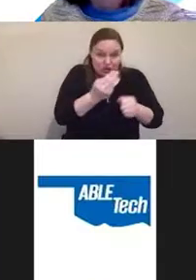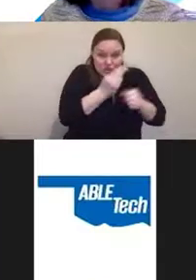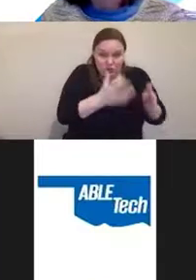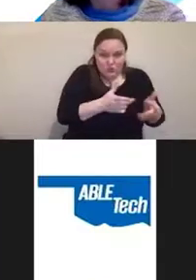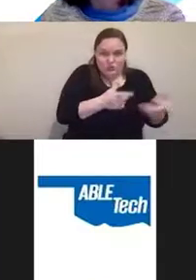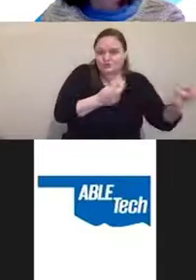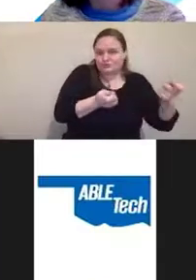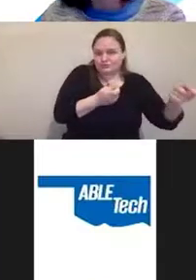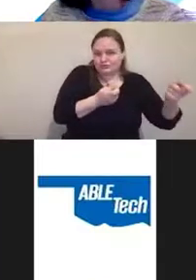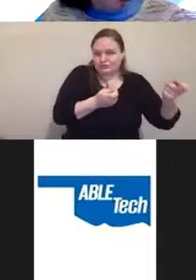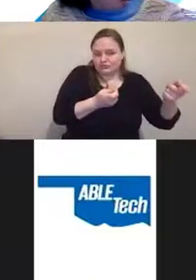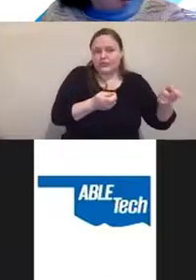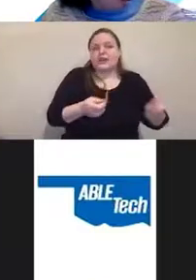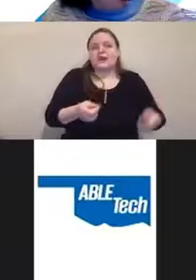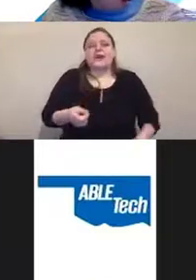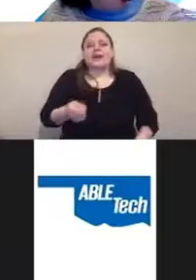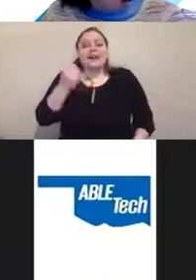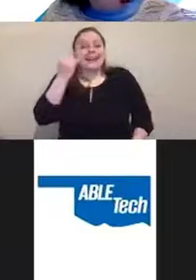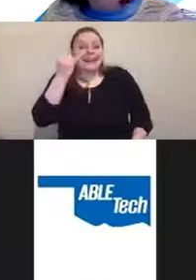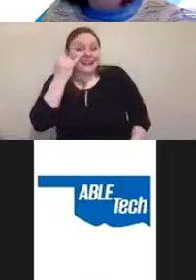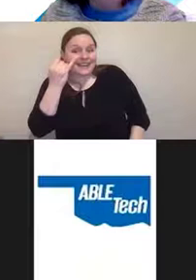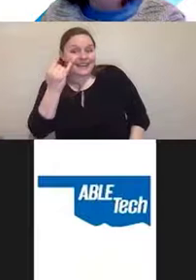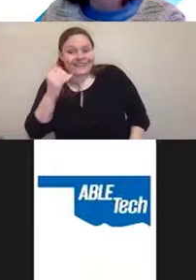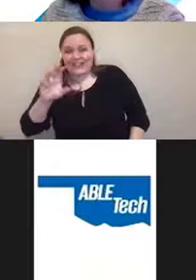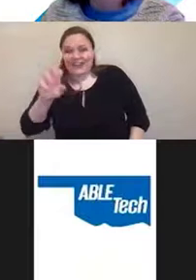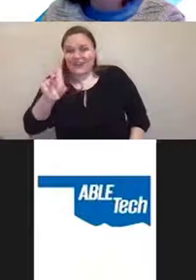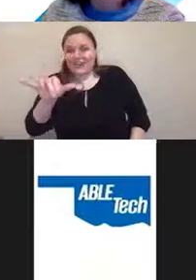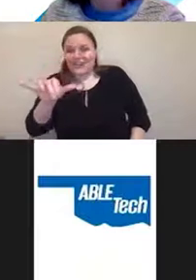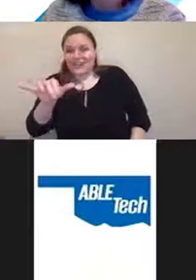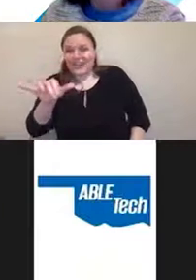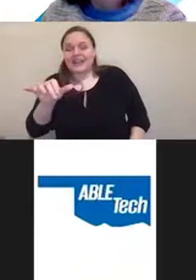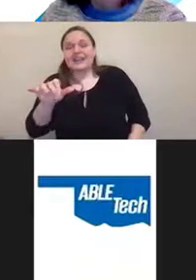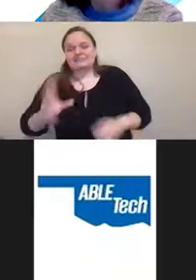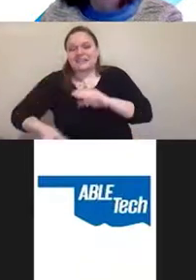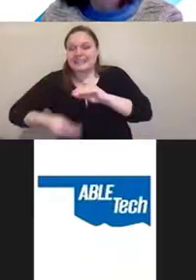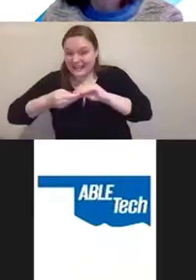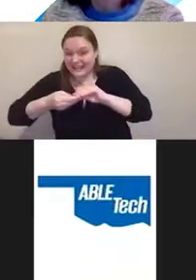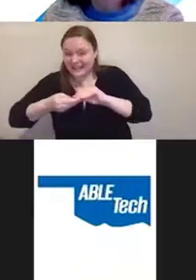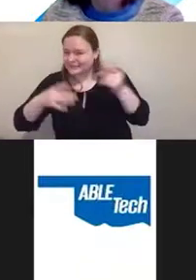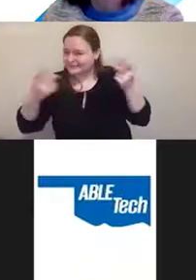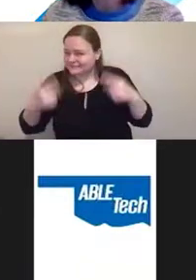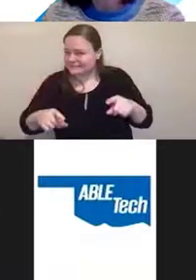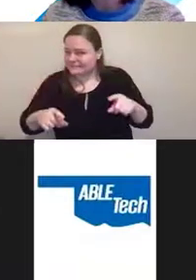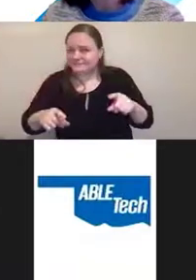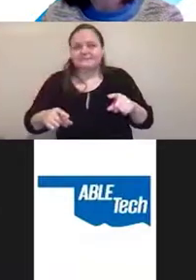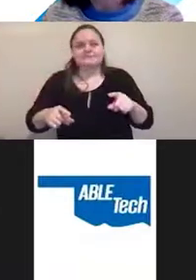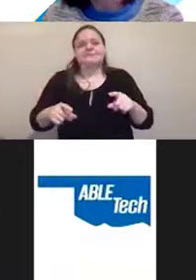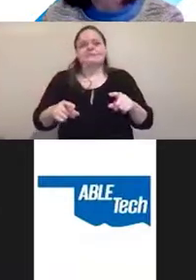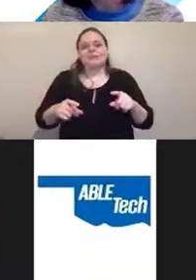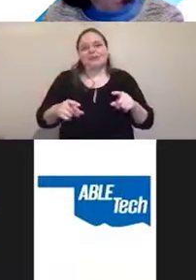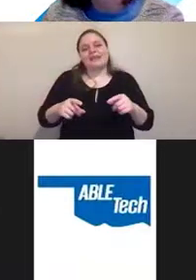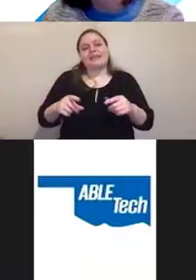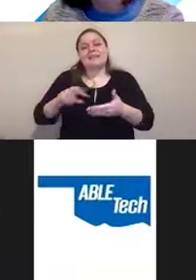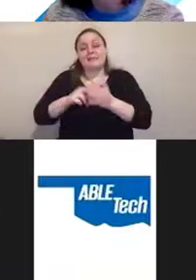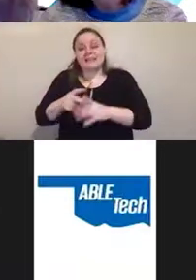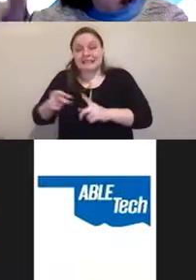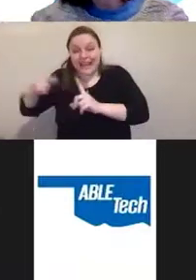When you add an overlay to that equation, what happens is then the destination has